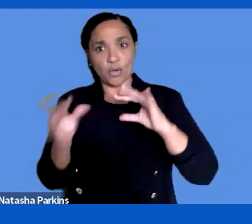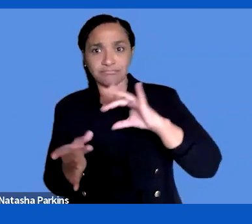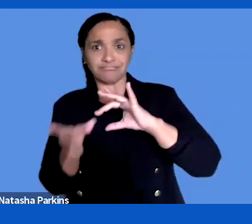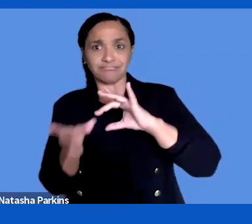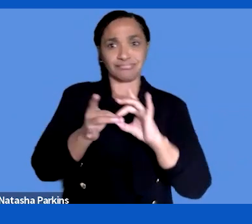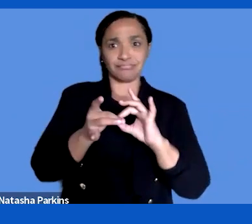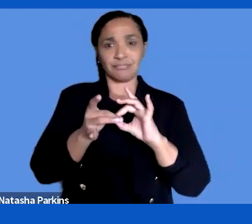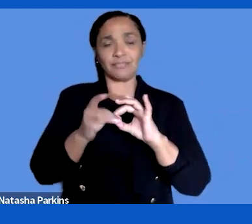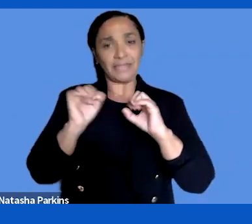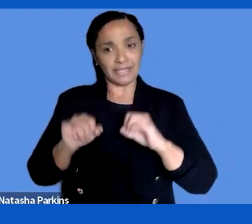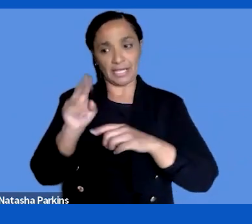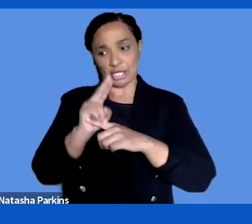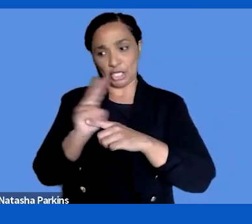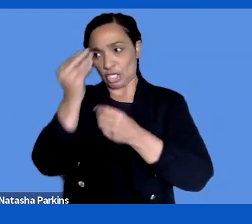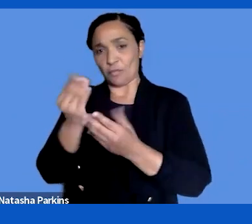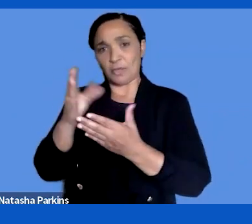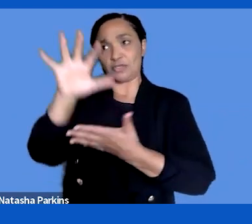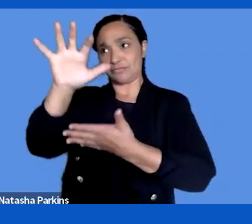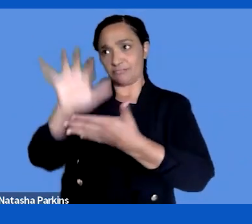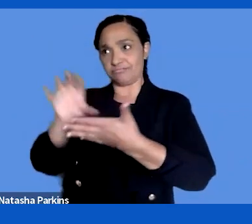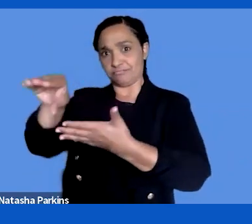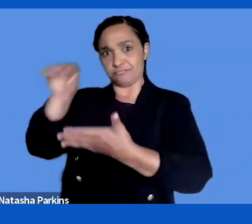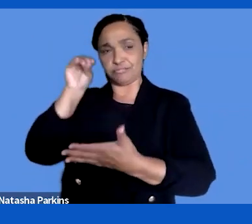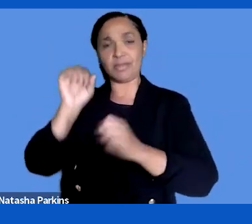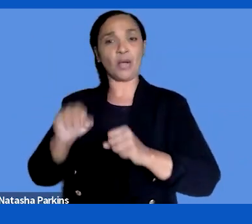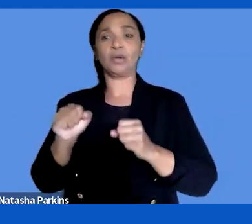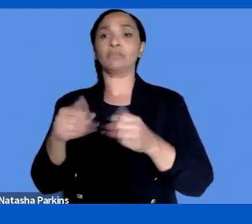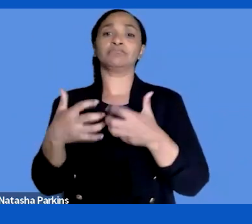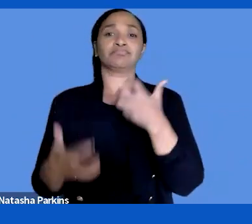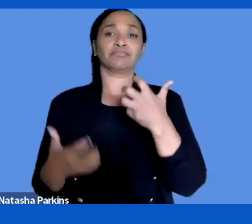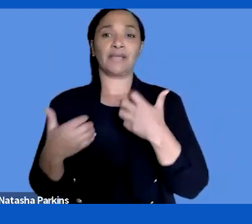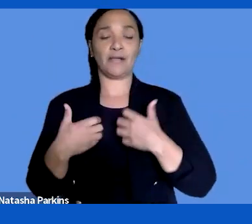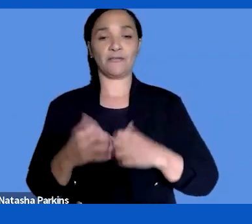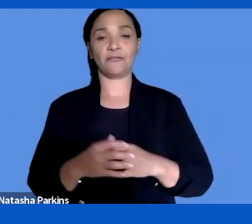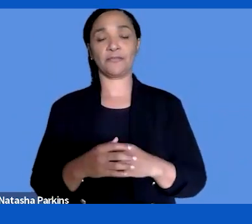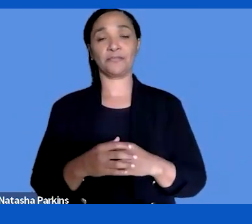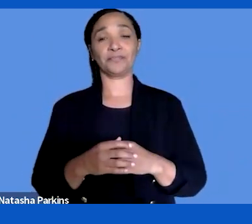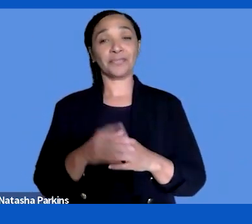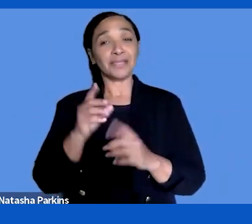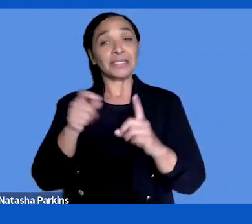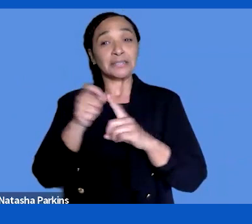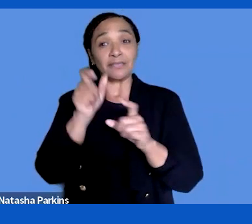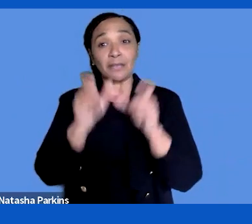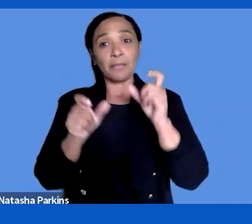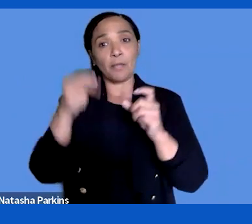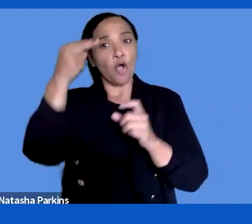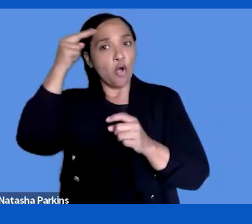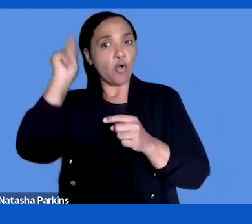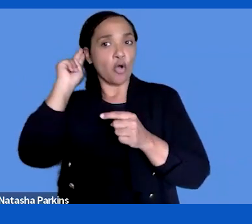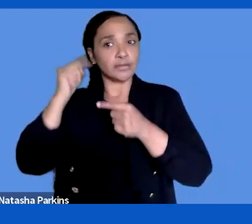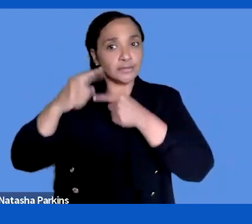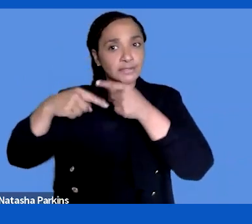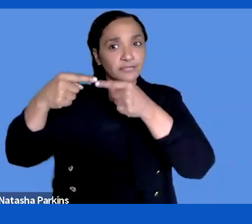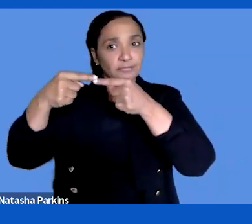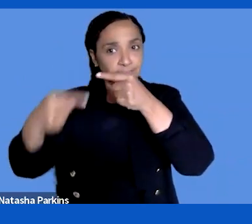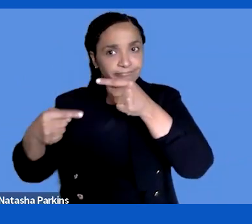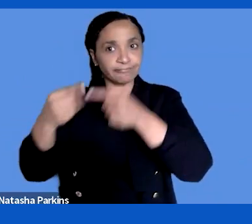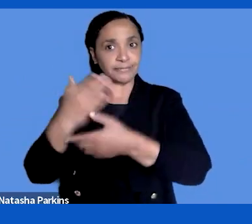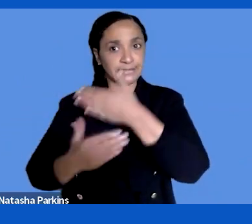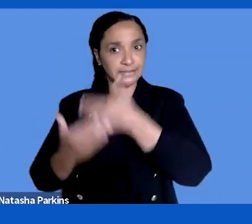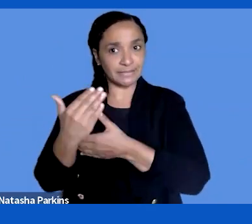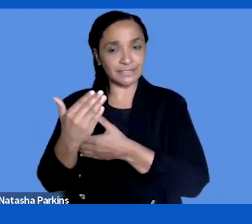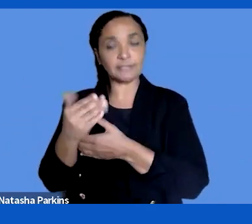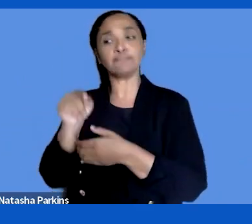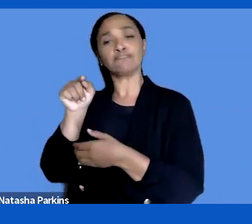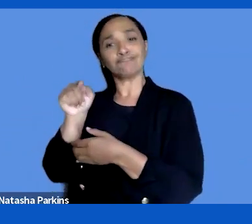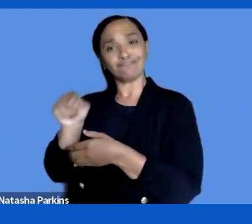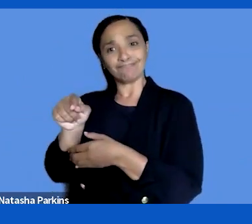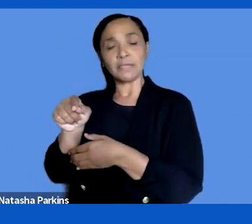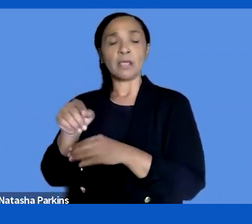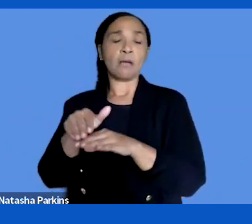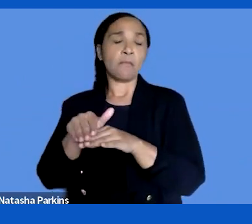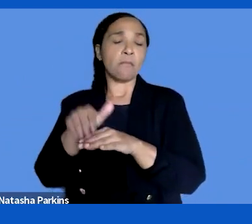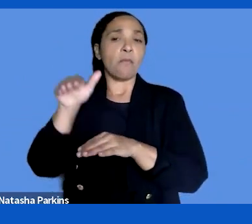information. Especially for people with cognitive impairments that becomes mostly usability related